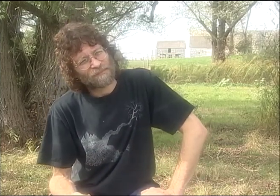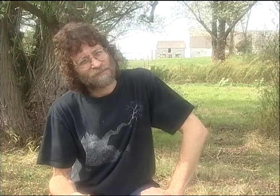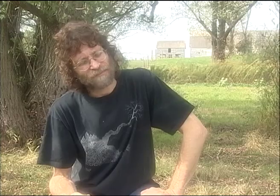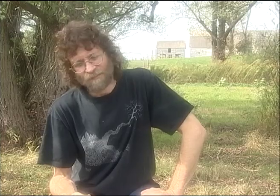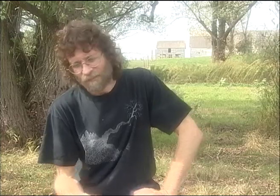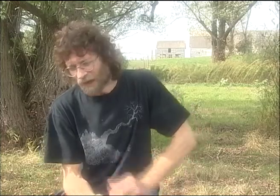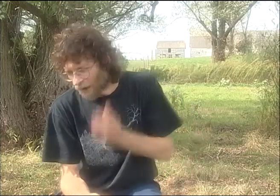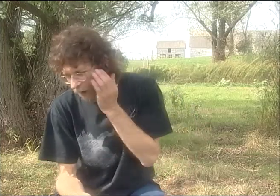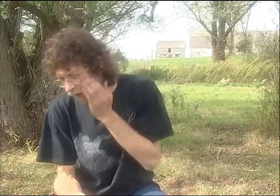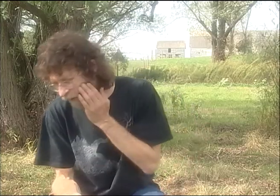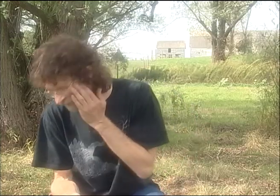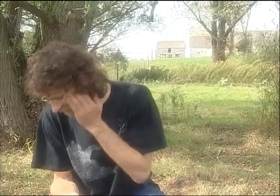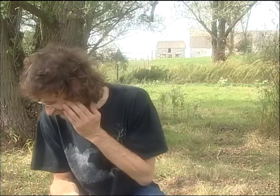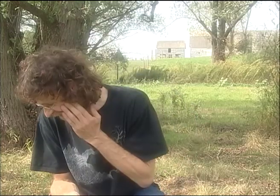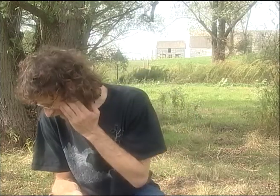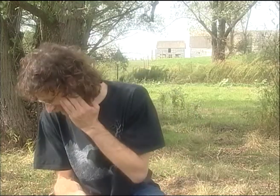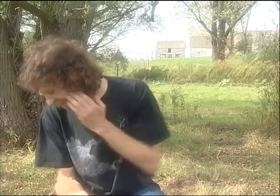AND MAYBE THEY DIDN'T LIKE IT. I DON'T KNOW.